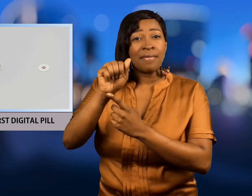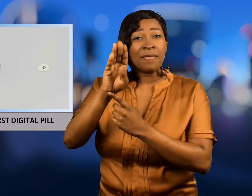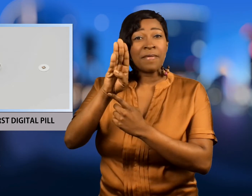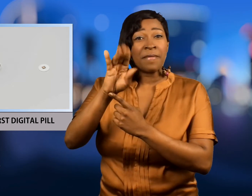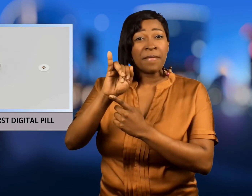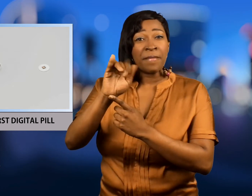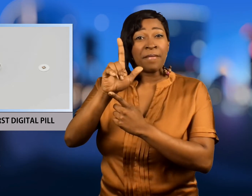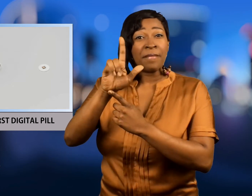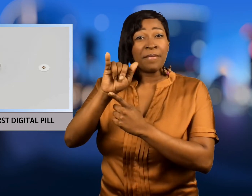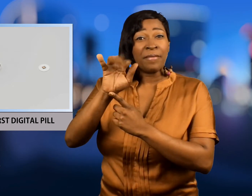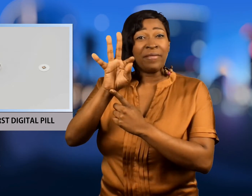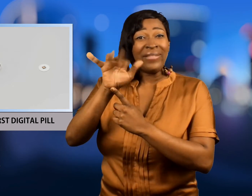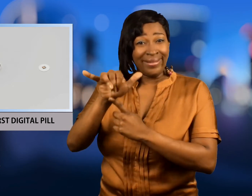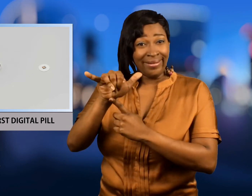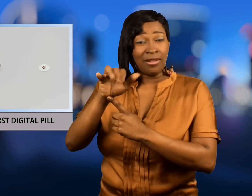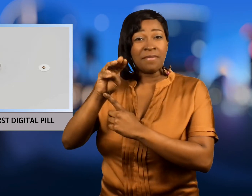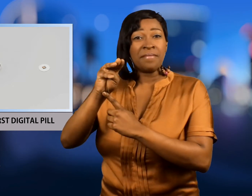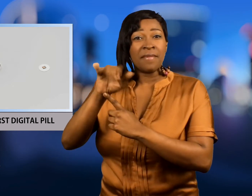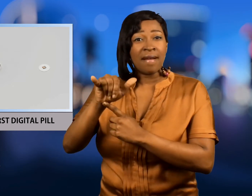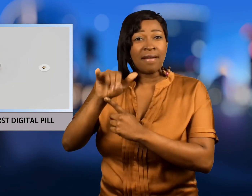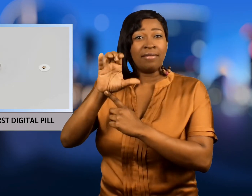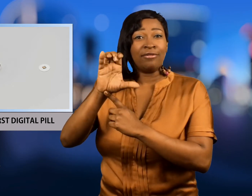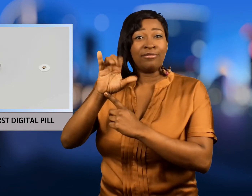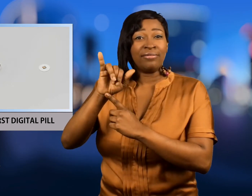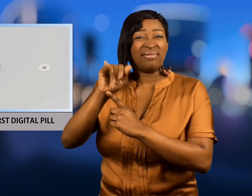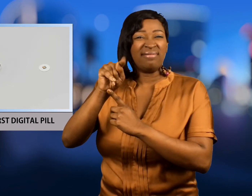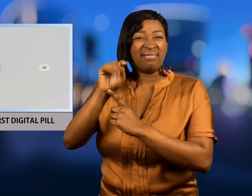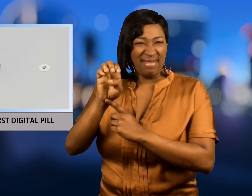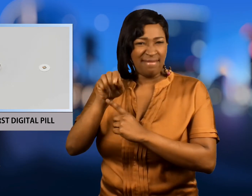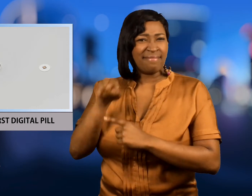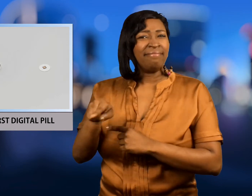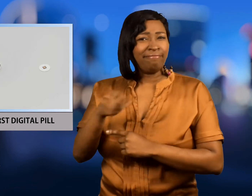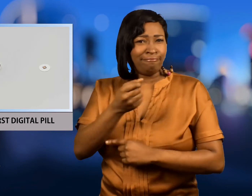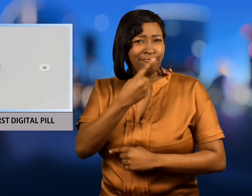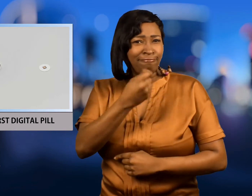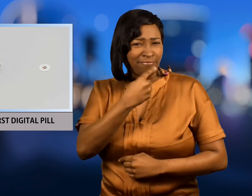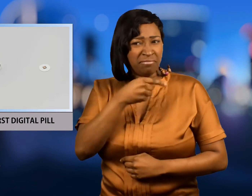Abilify Mycite.